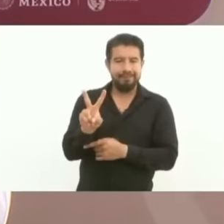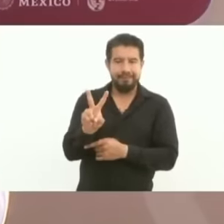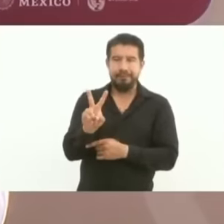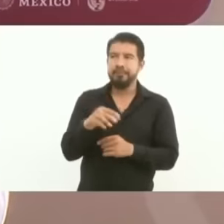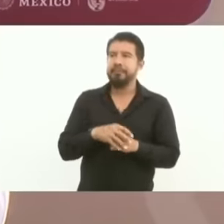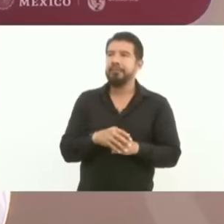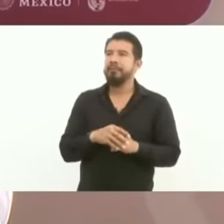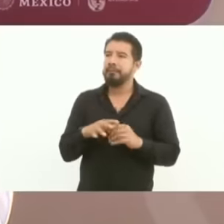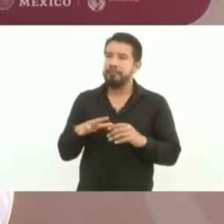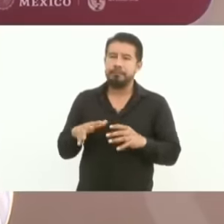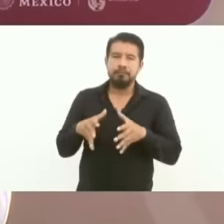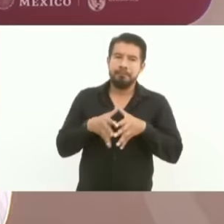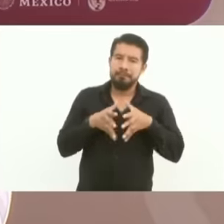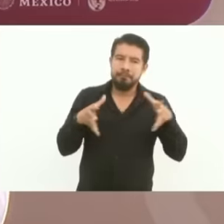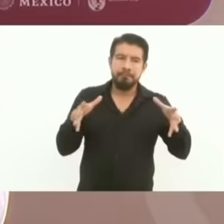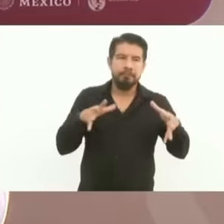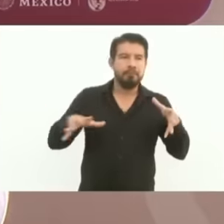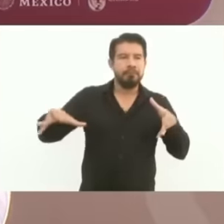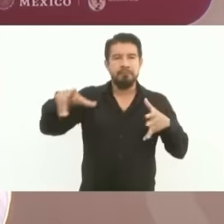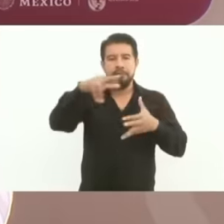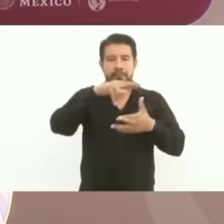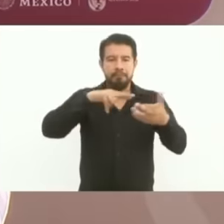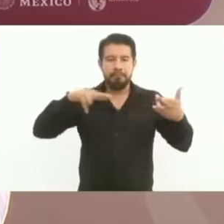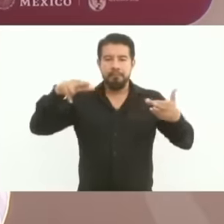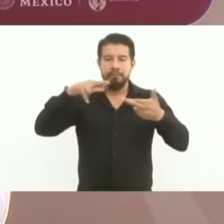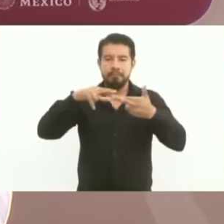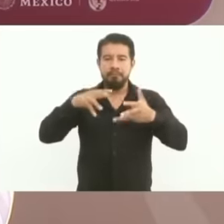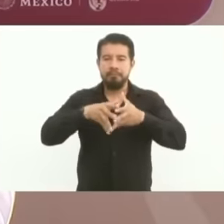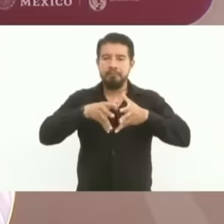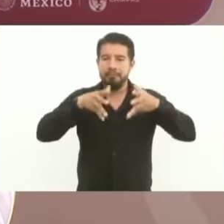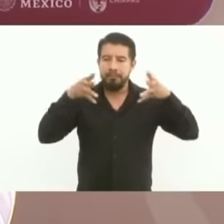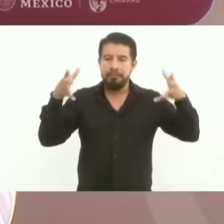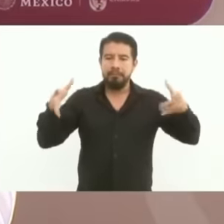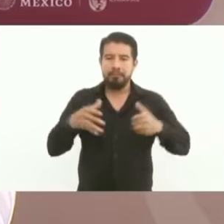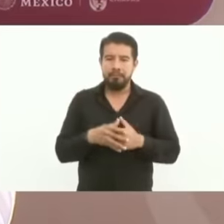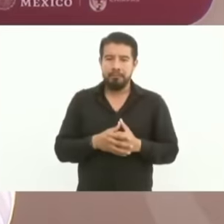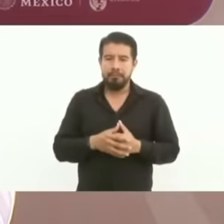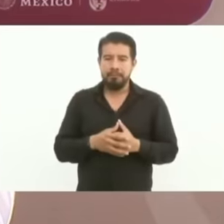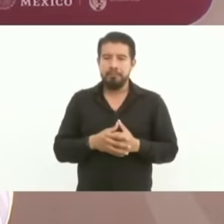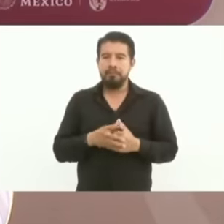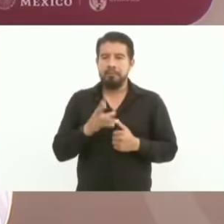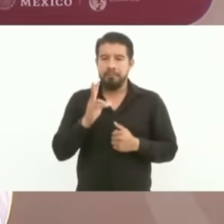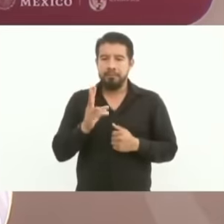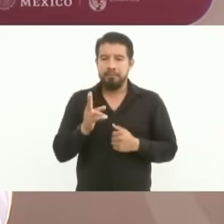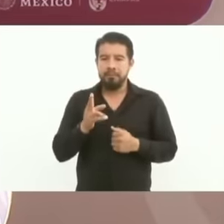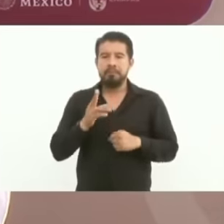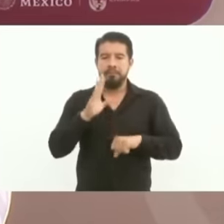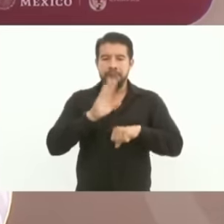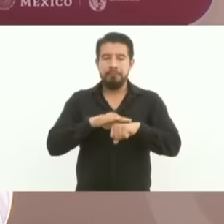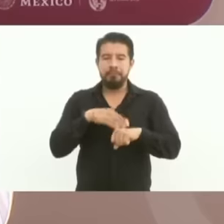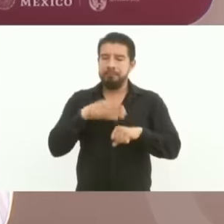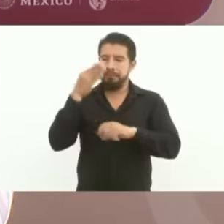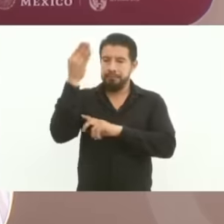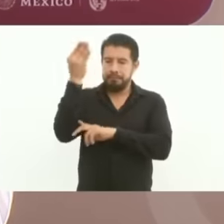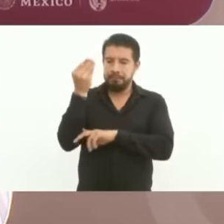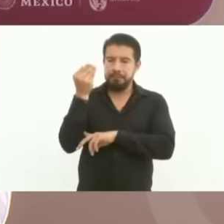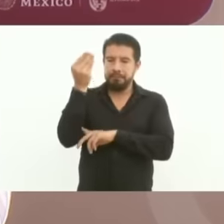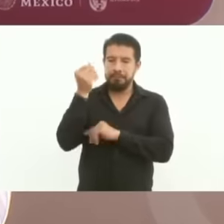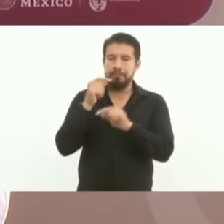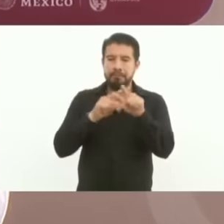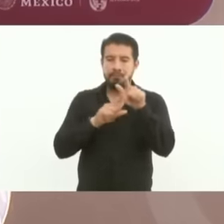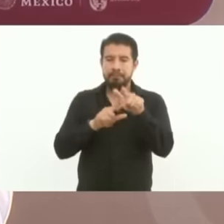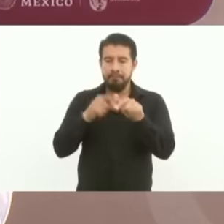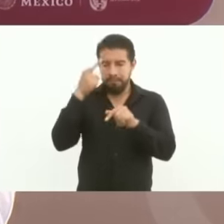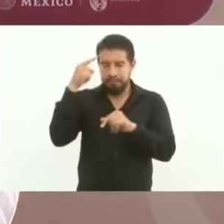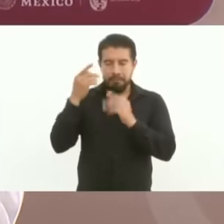Yes in this region and eh, scholarships for study will continue to be awarded.